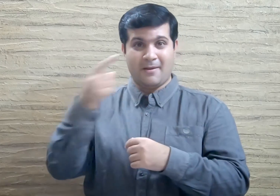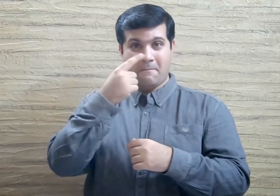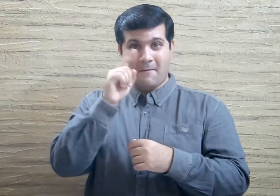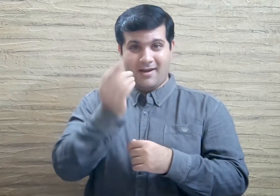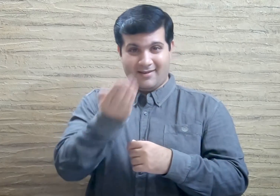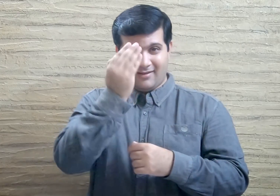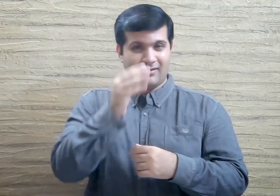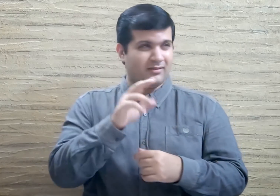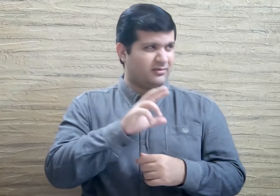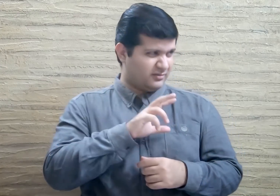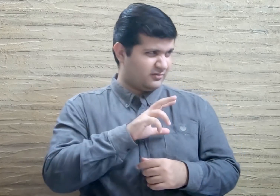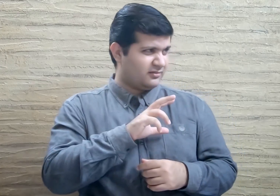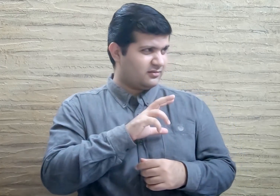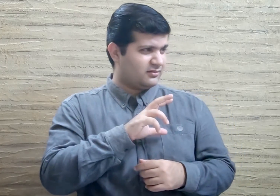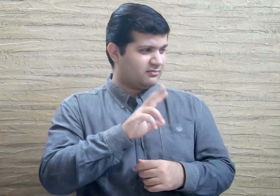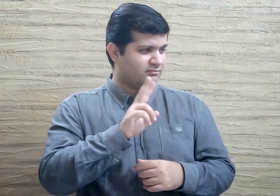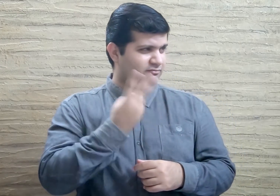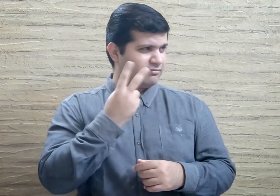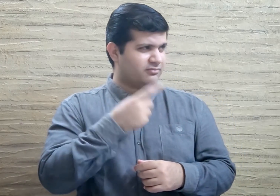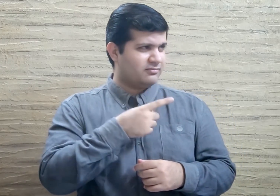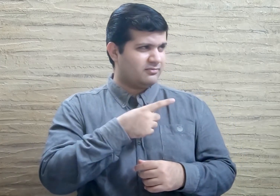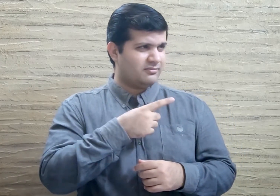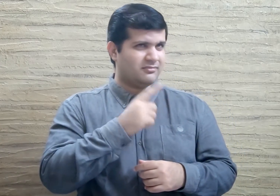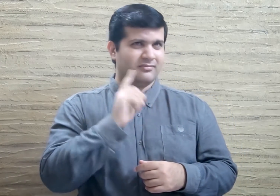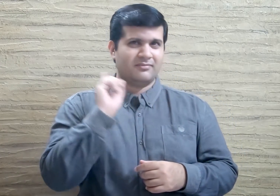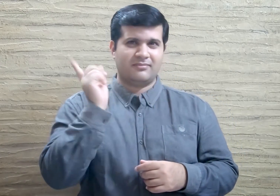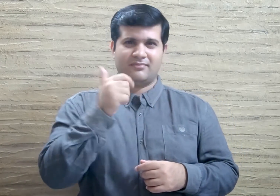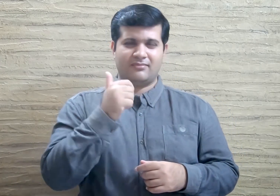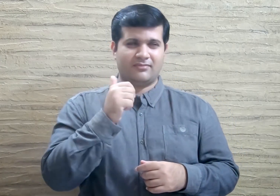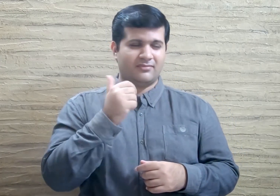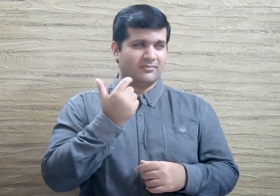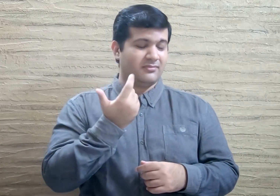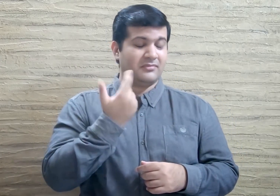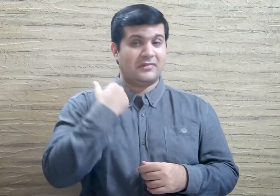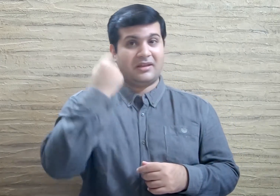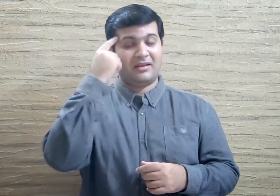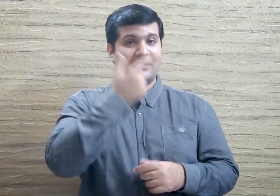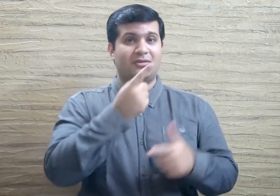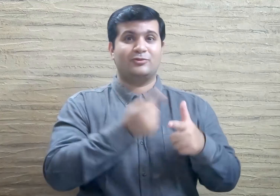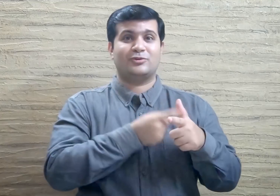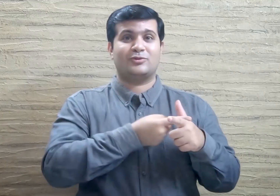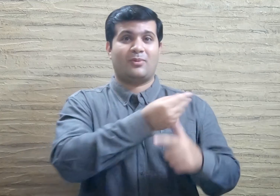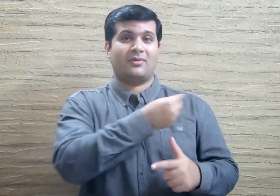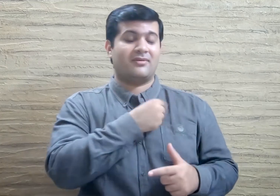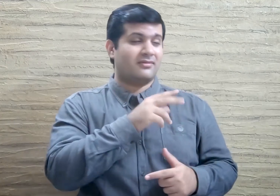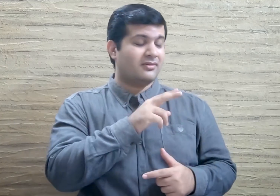The widow thought that the merchant was joking.